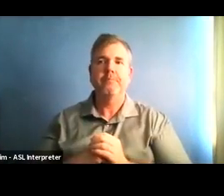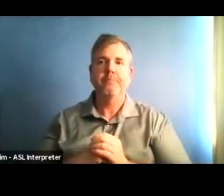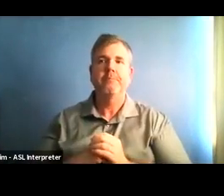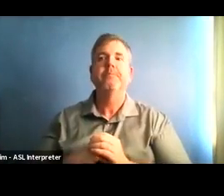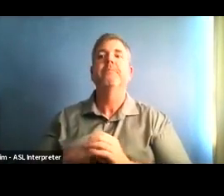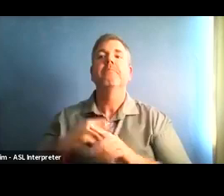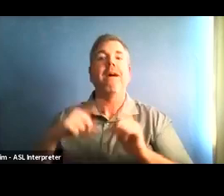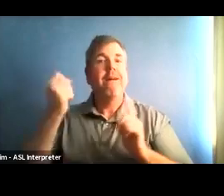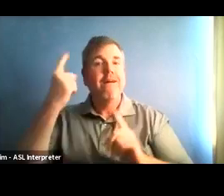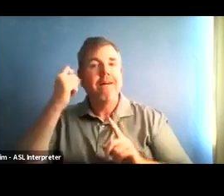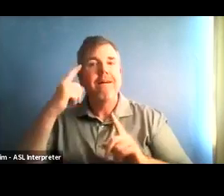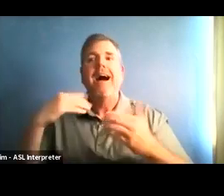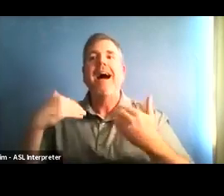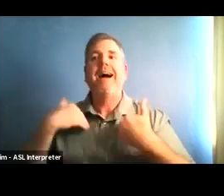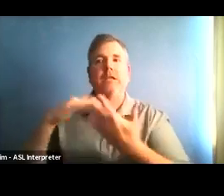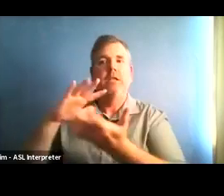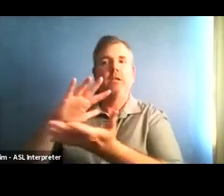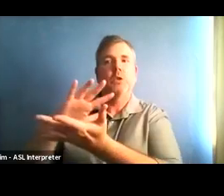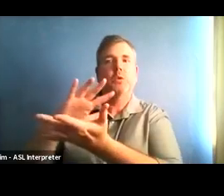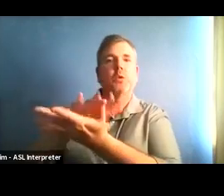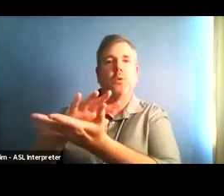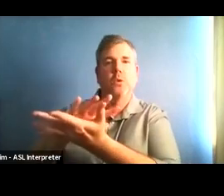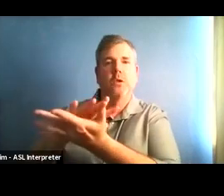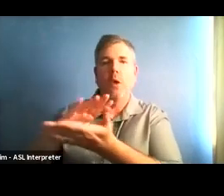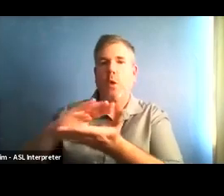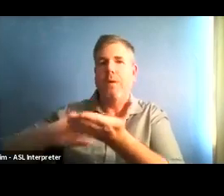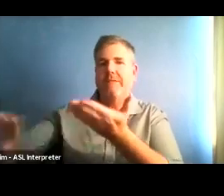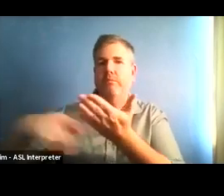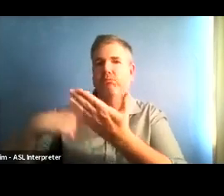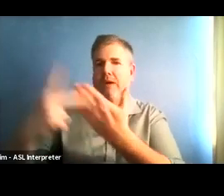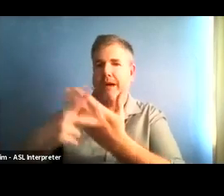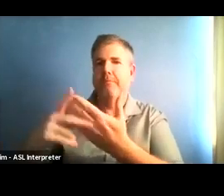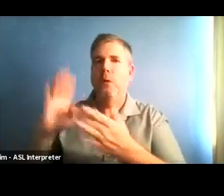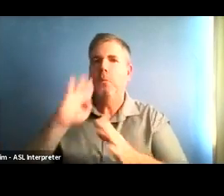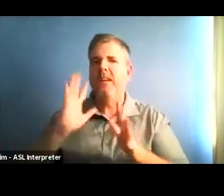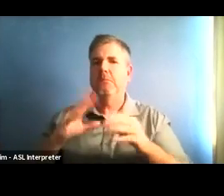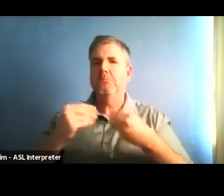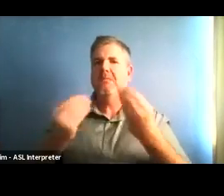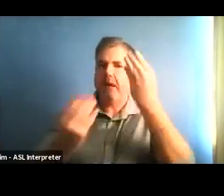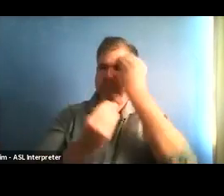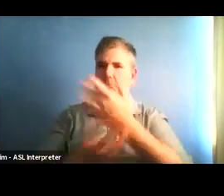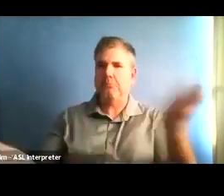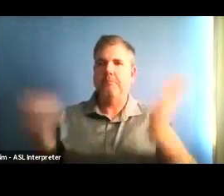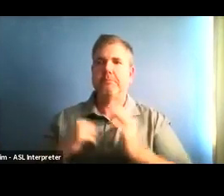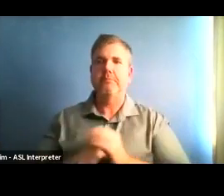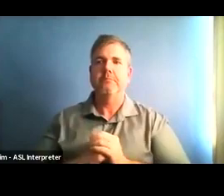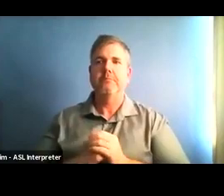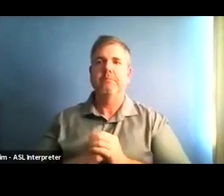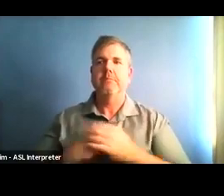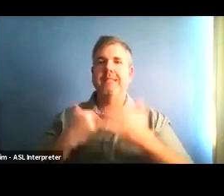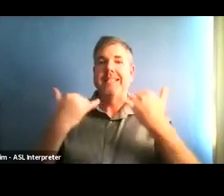So now let me take us into the slide presentation to give you some of the data.